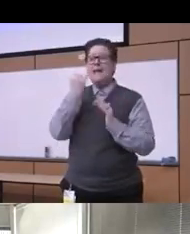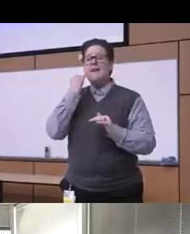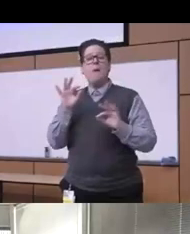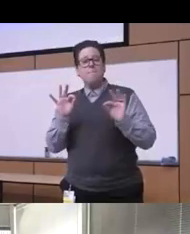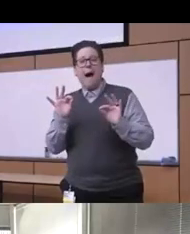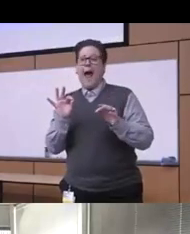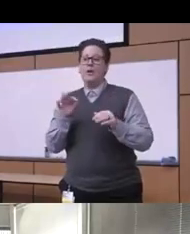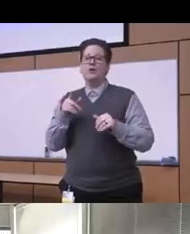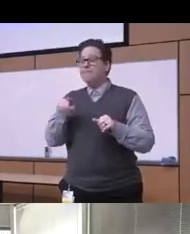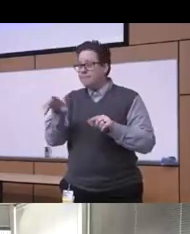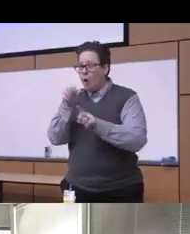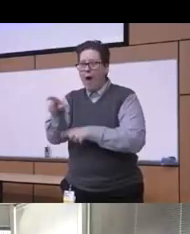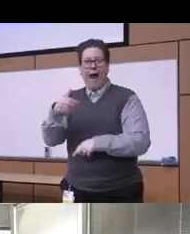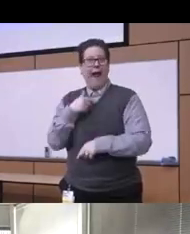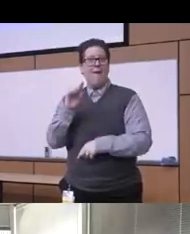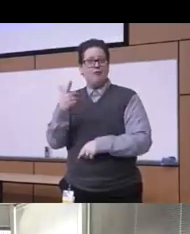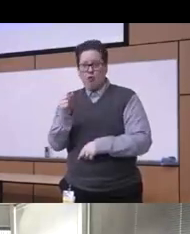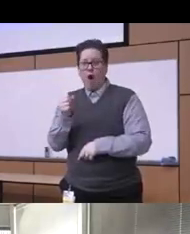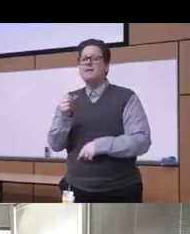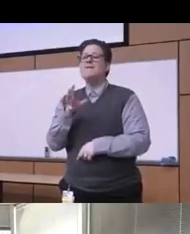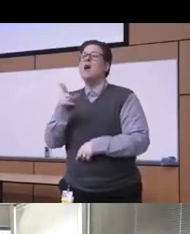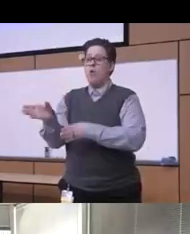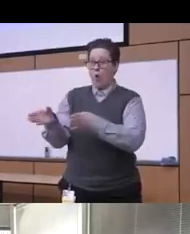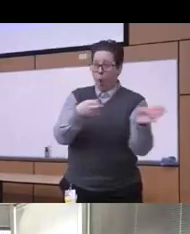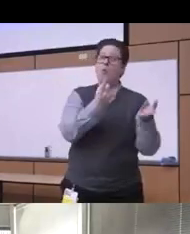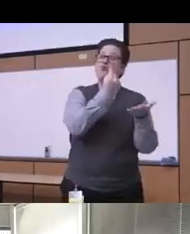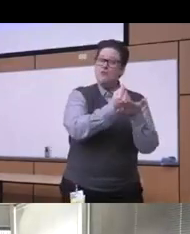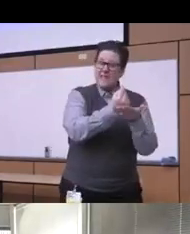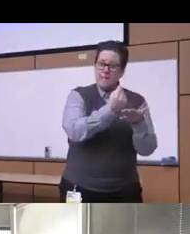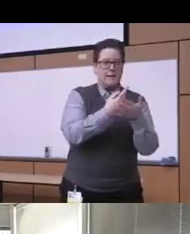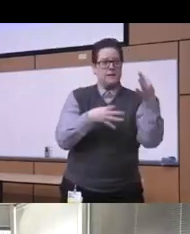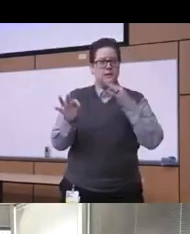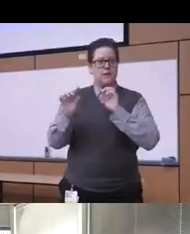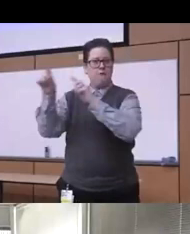minor drug charges to successfully participate in treatment you know and Rehabilitation process